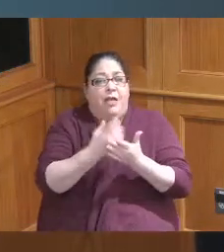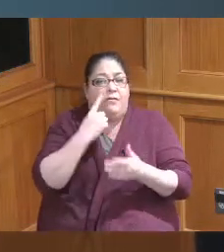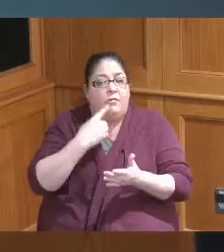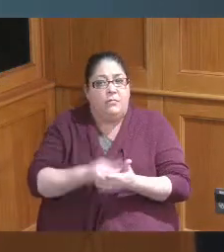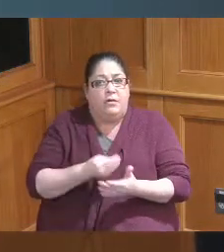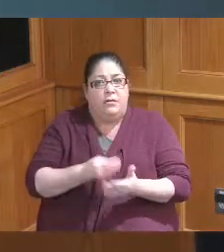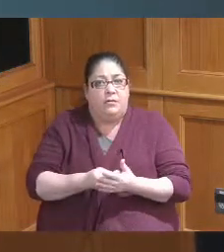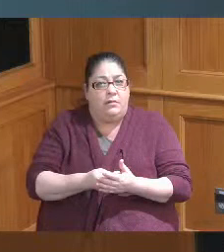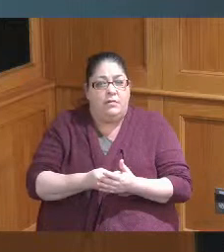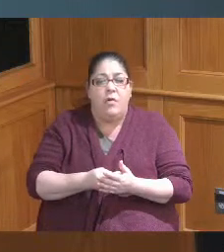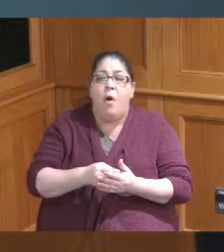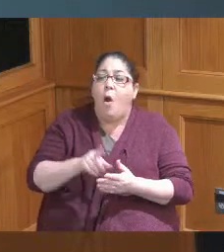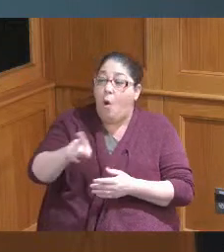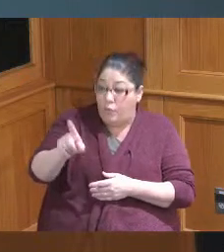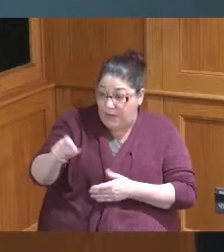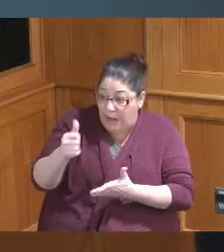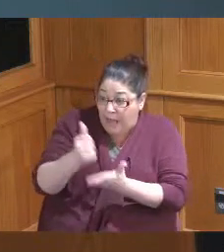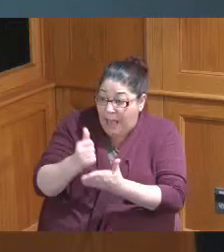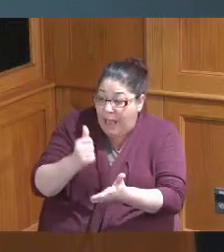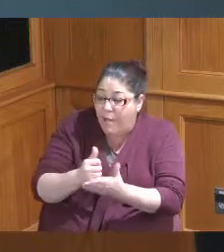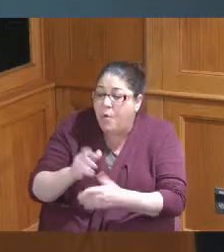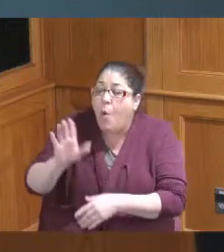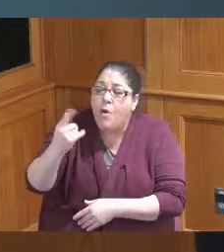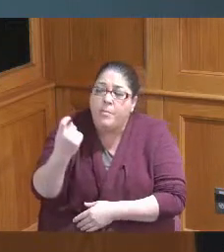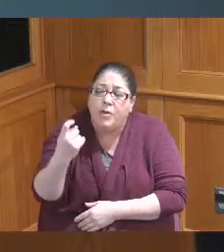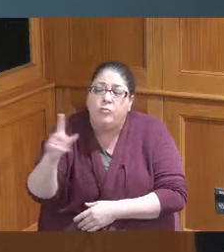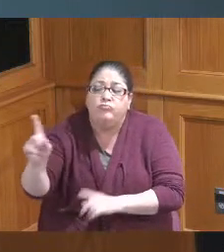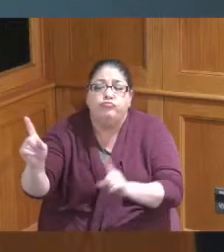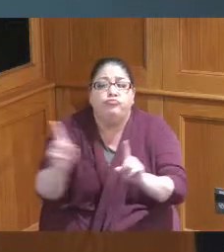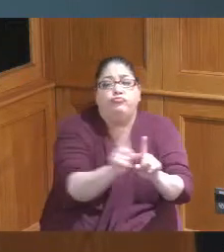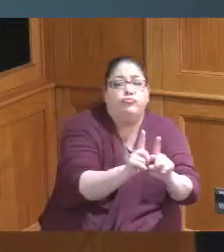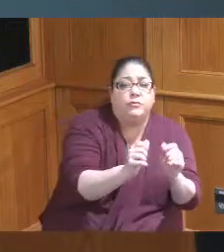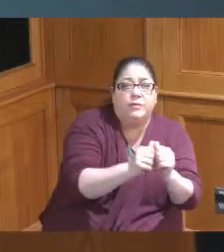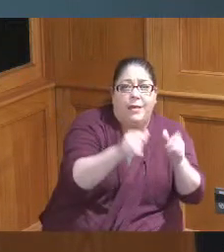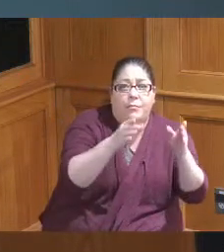them to the people that has the expertise because I don't have to wrap around services in my pocket